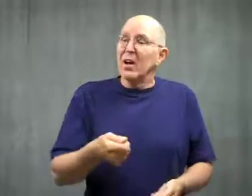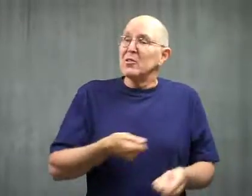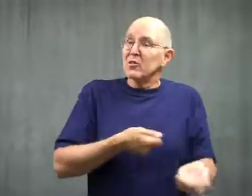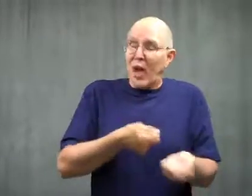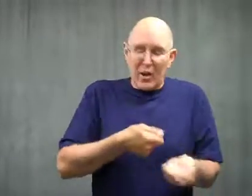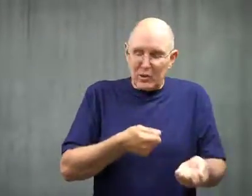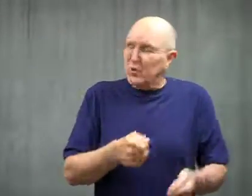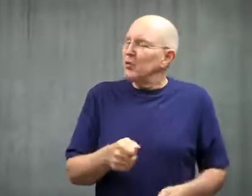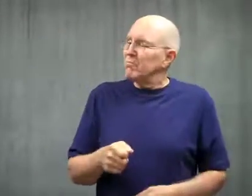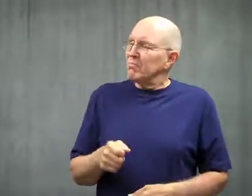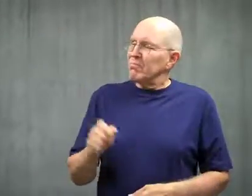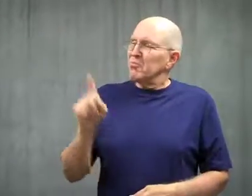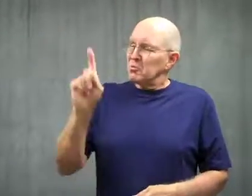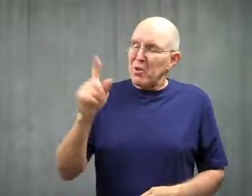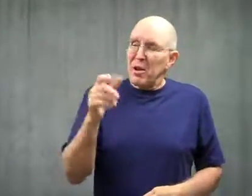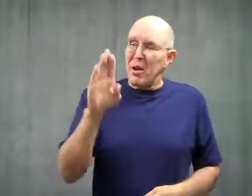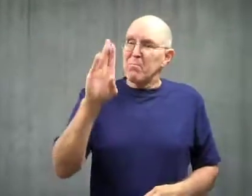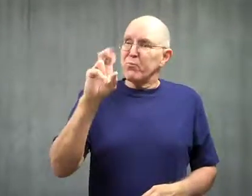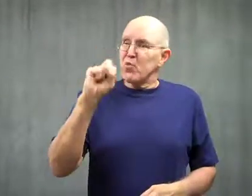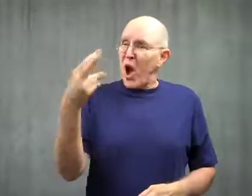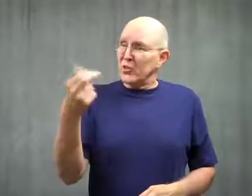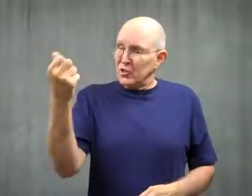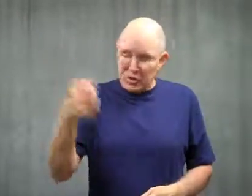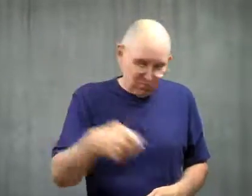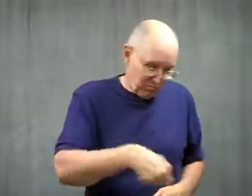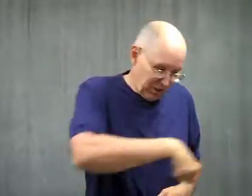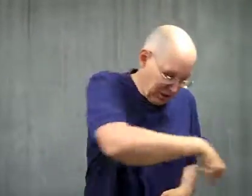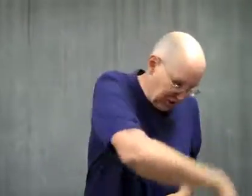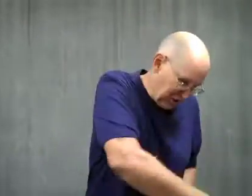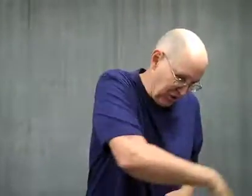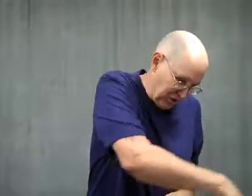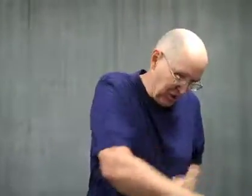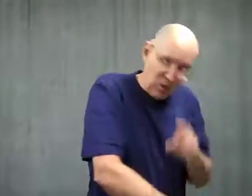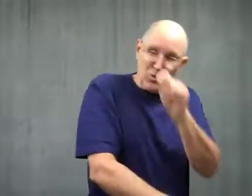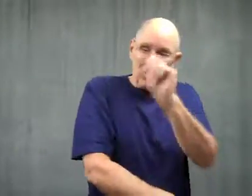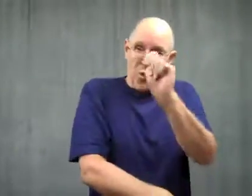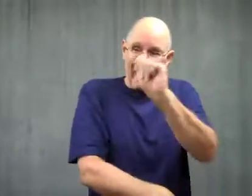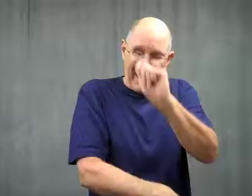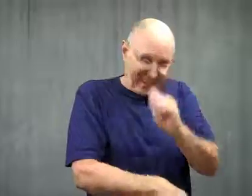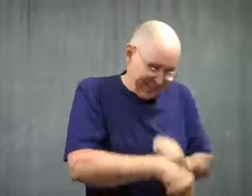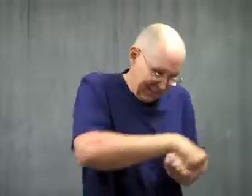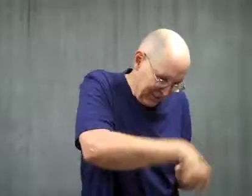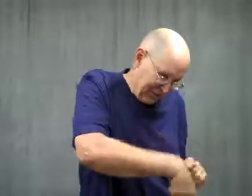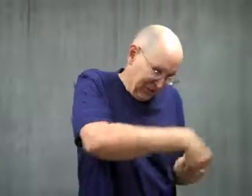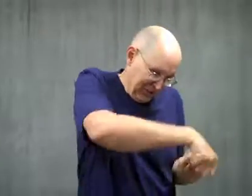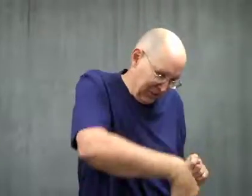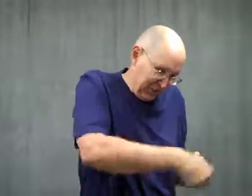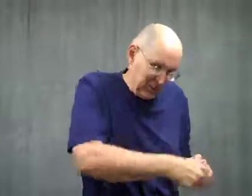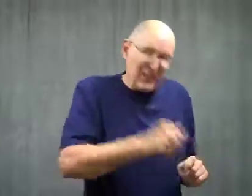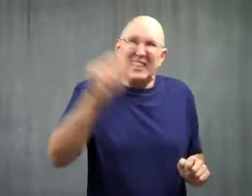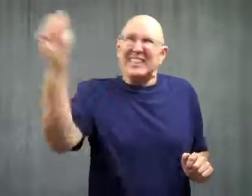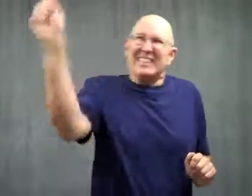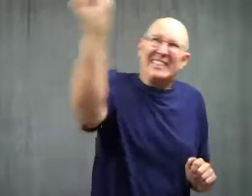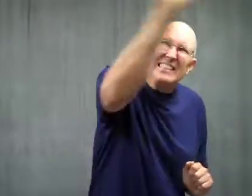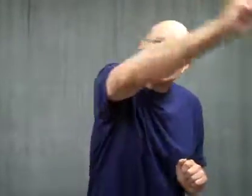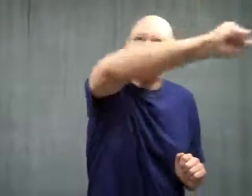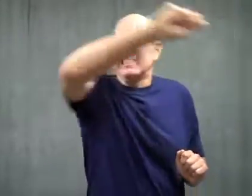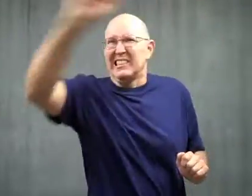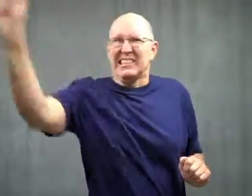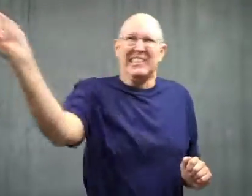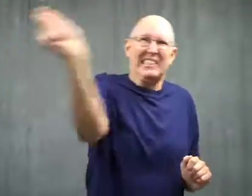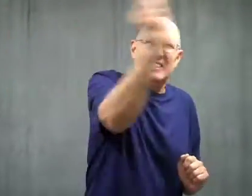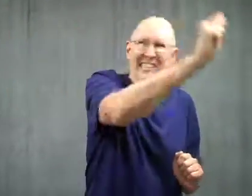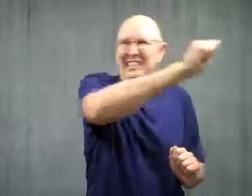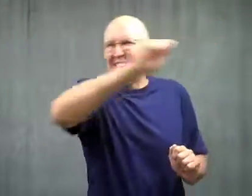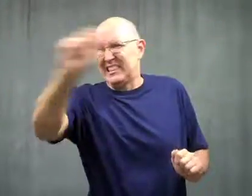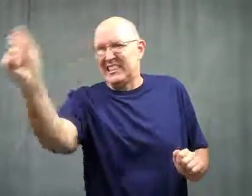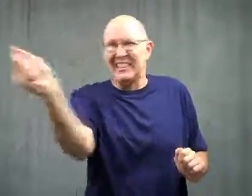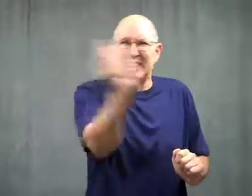The janitor showed them a brush and swished it in the toilet.